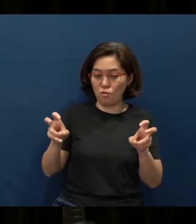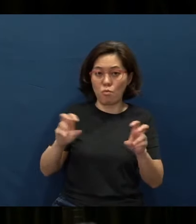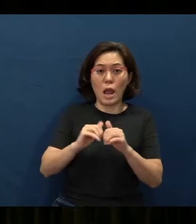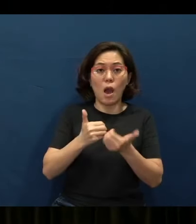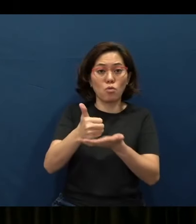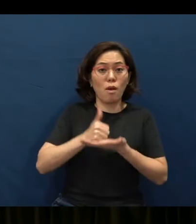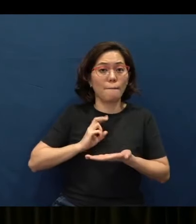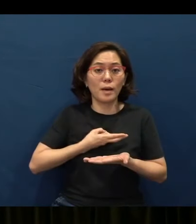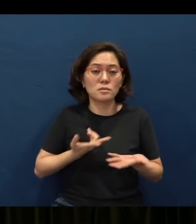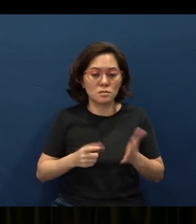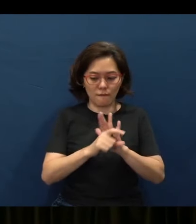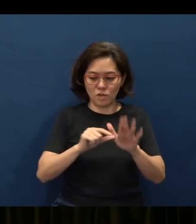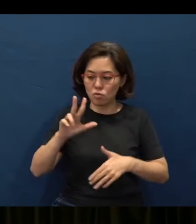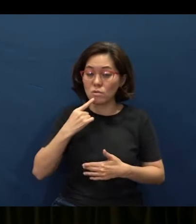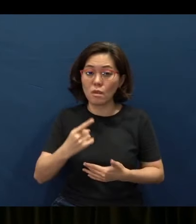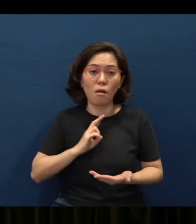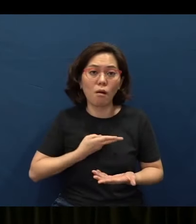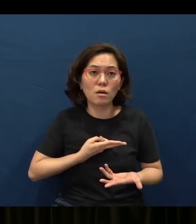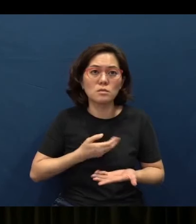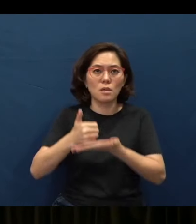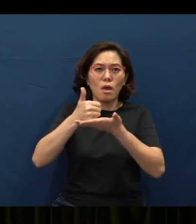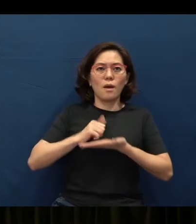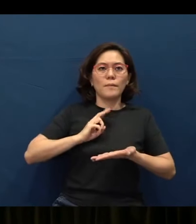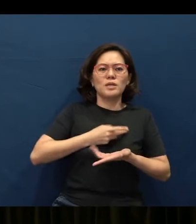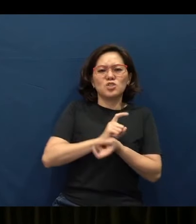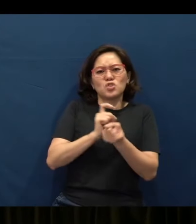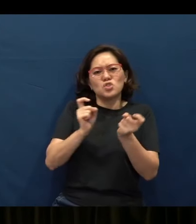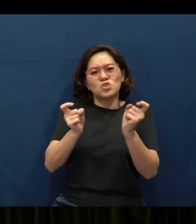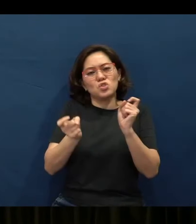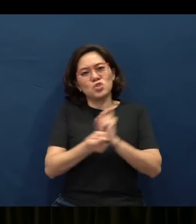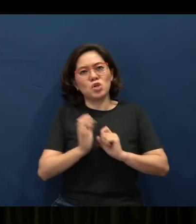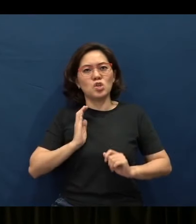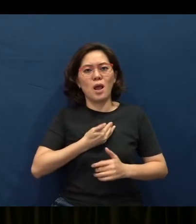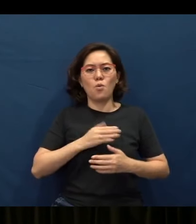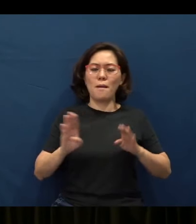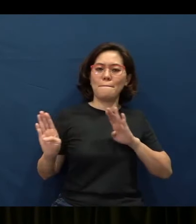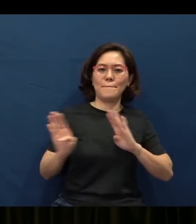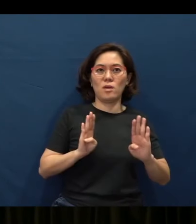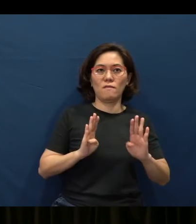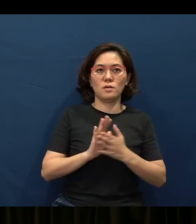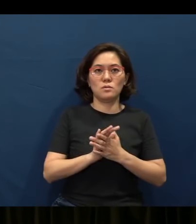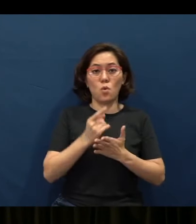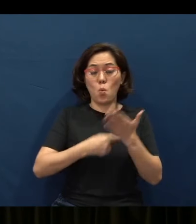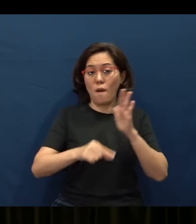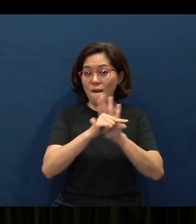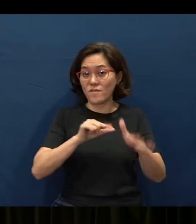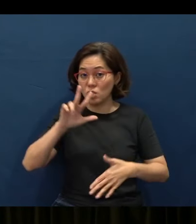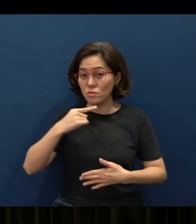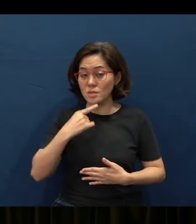Verse 3 tells us that it helps us change in our behavior. You see, what does verse 3 say?